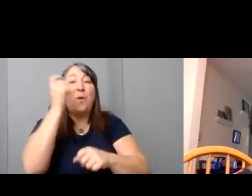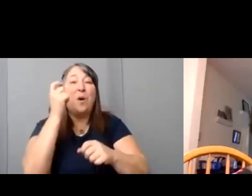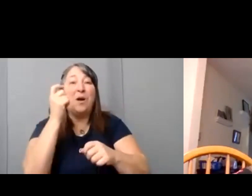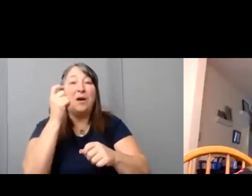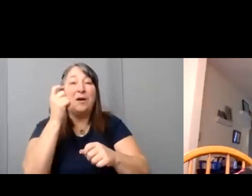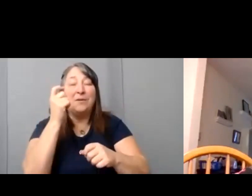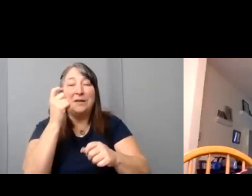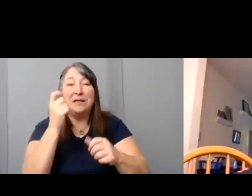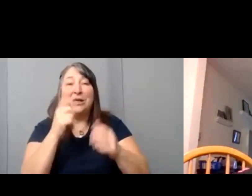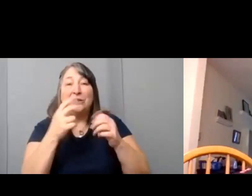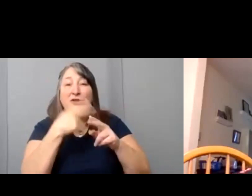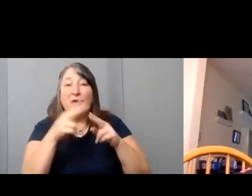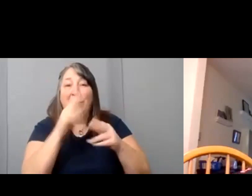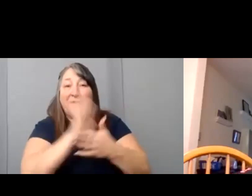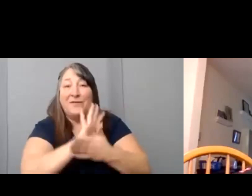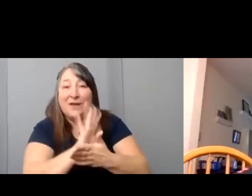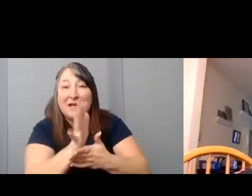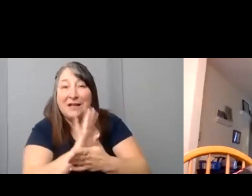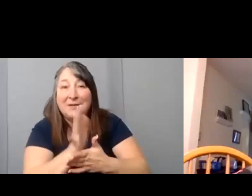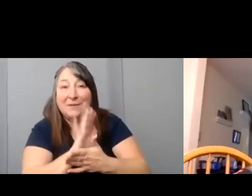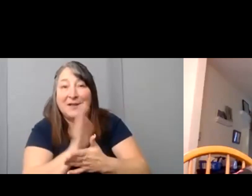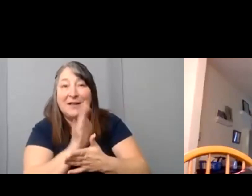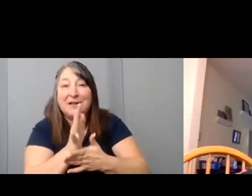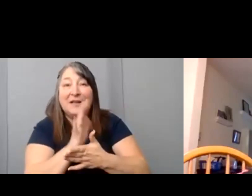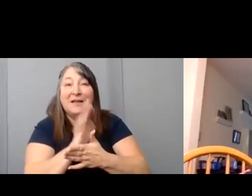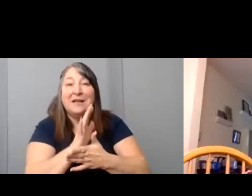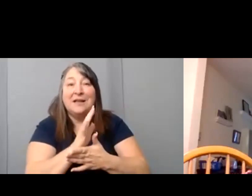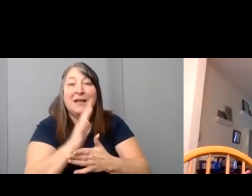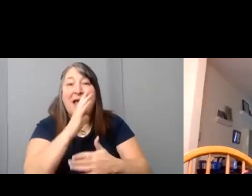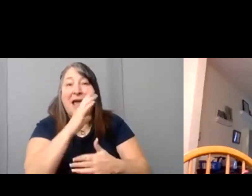Committed, The Banished, and Authentically Me,